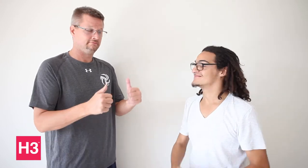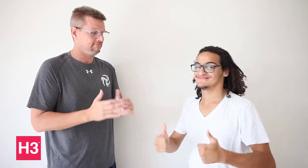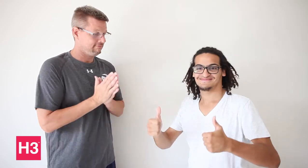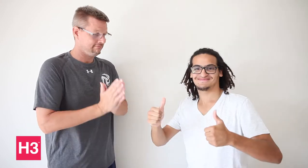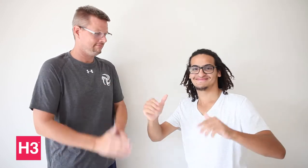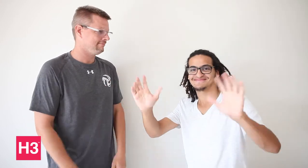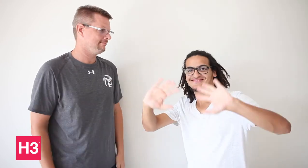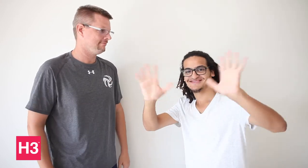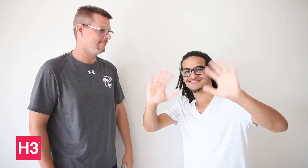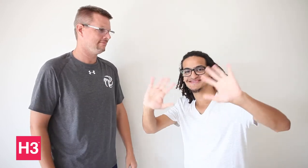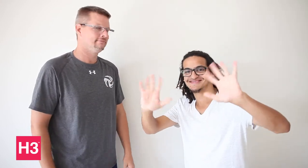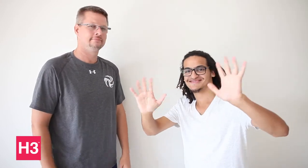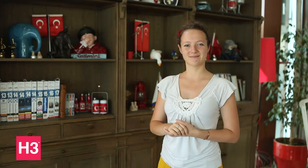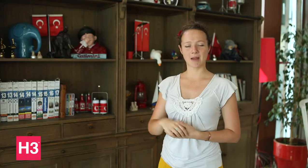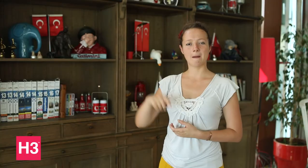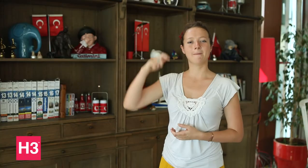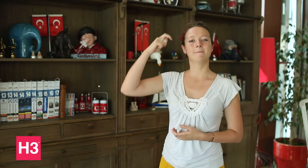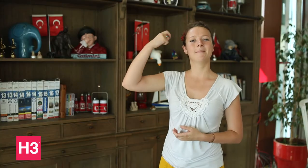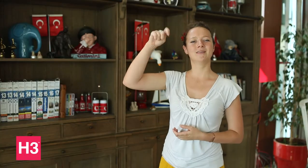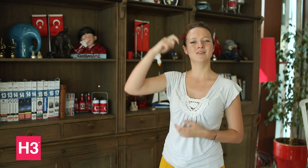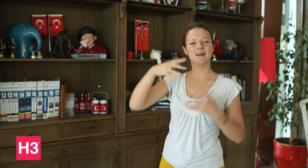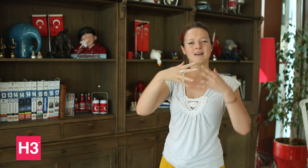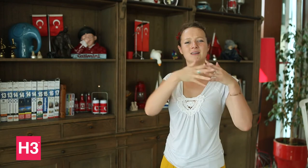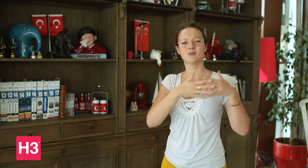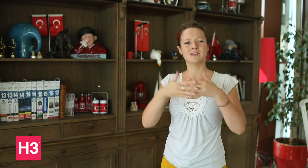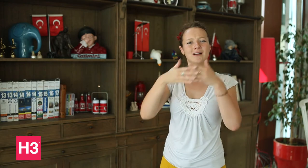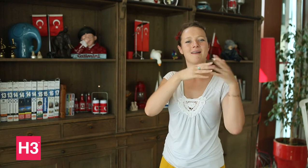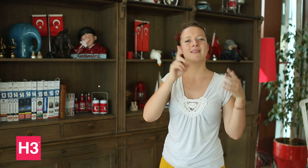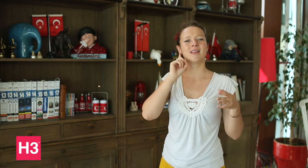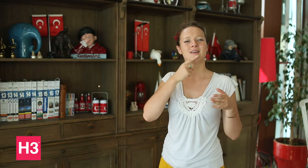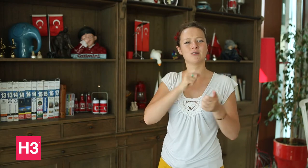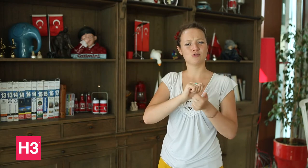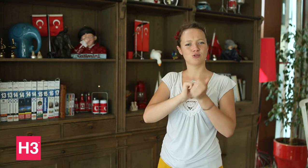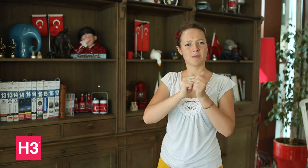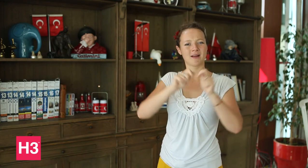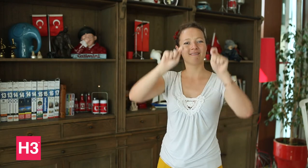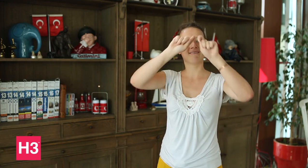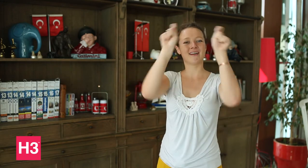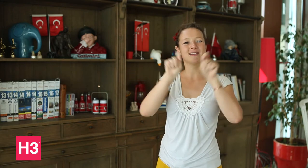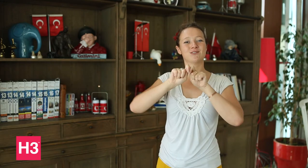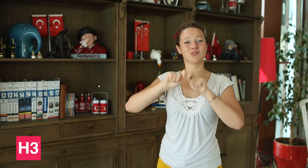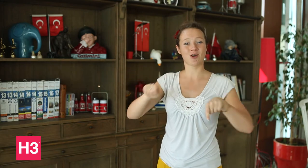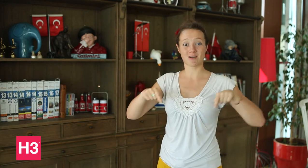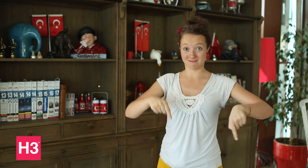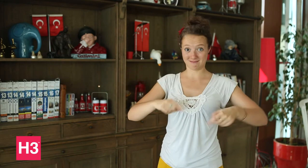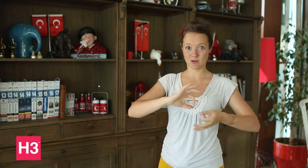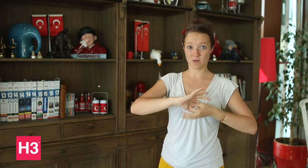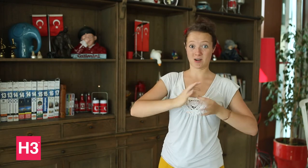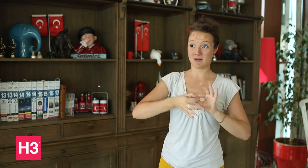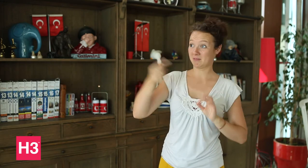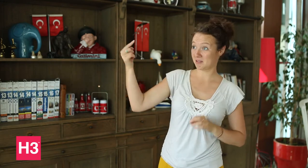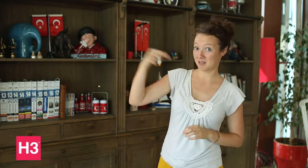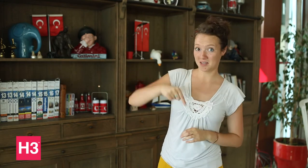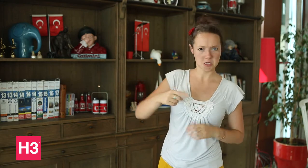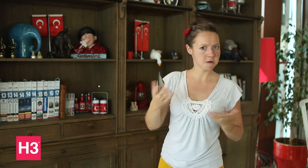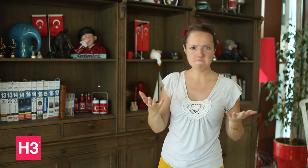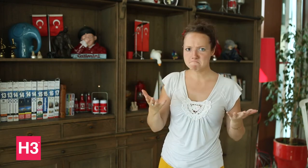Thanks. Bye! USADSF President is not here for Deaflympics, so